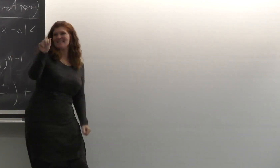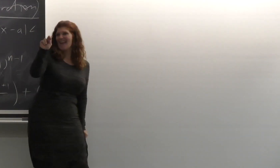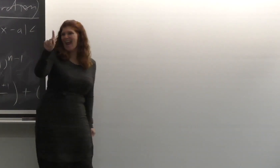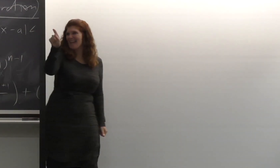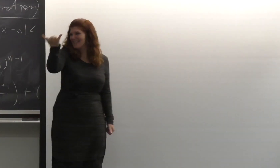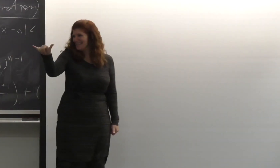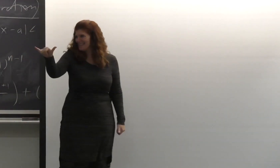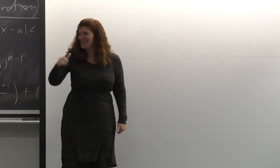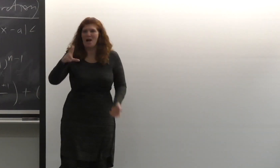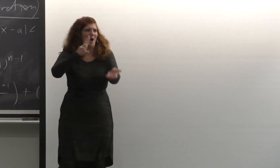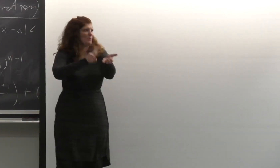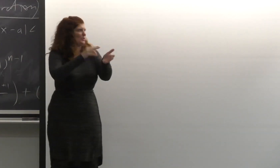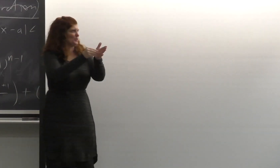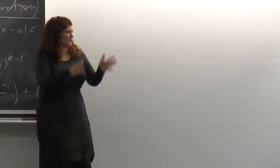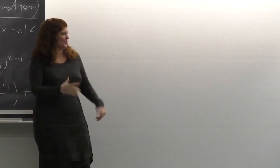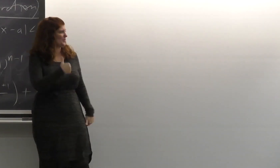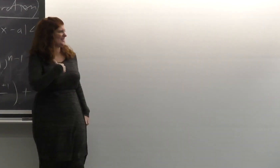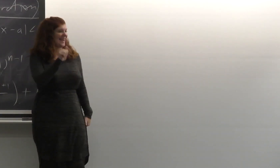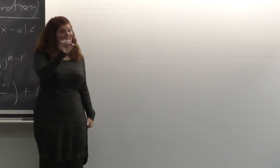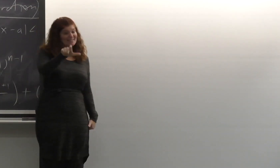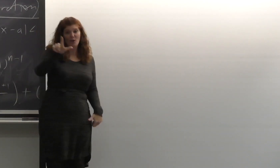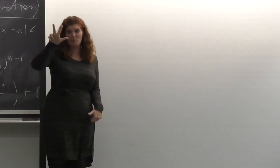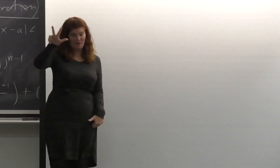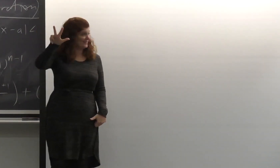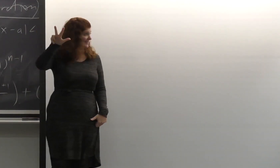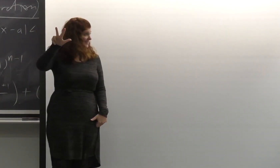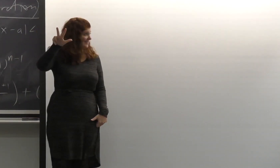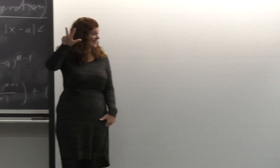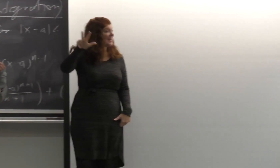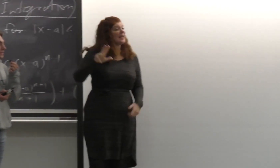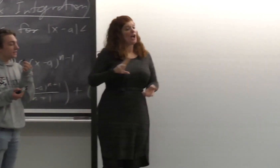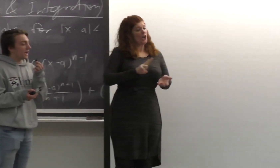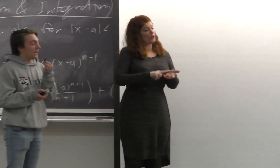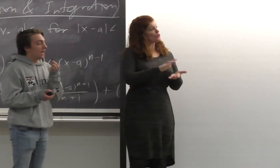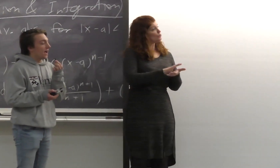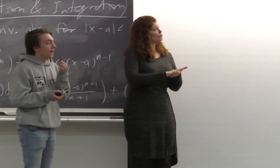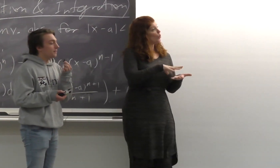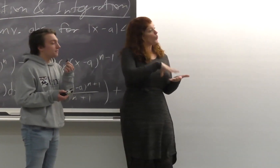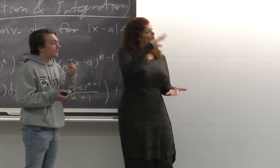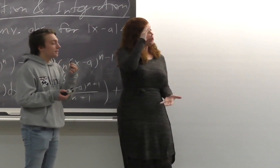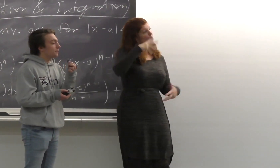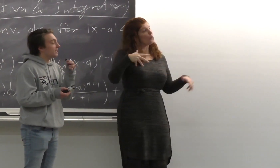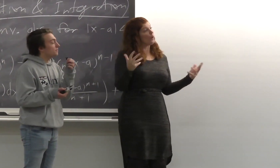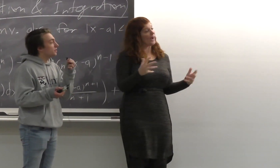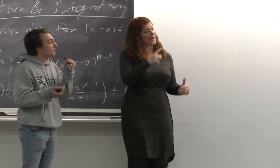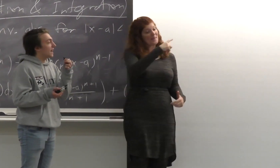And I'm a nursing student and ASL 3. And in nursing school we learned that the Black community